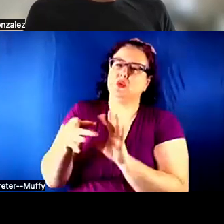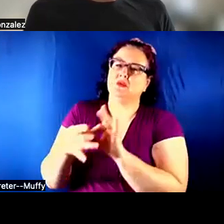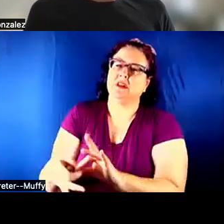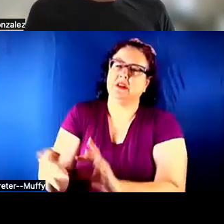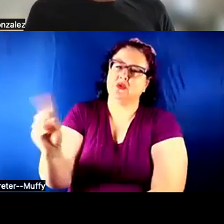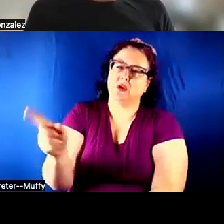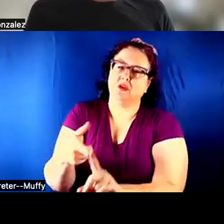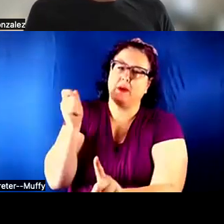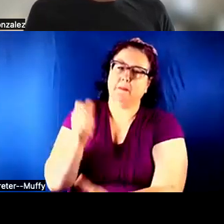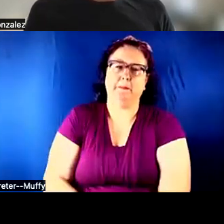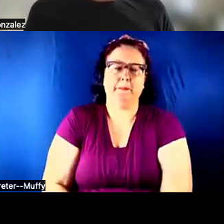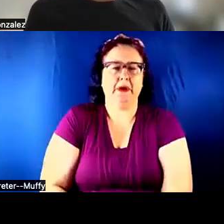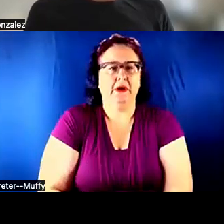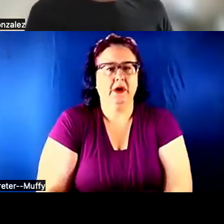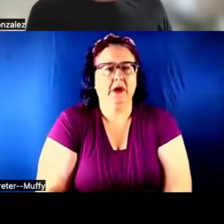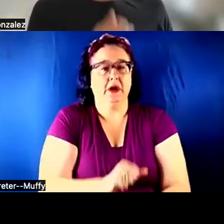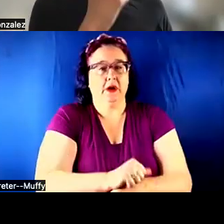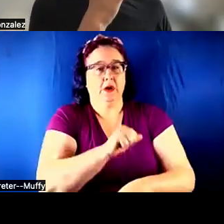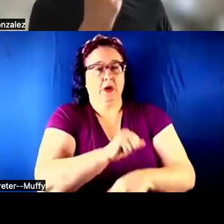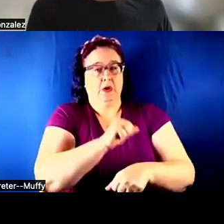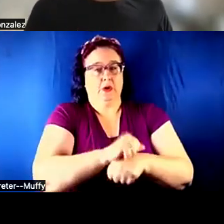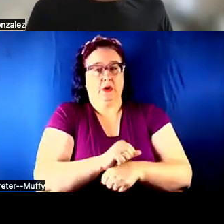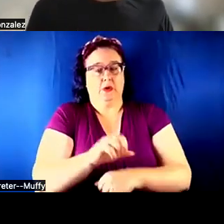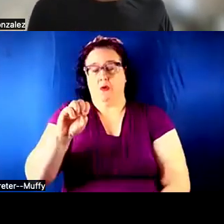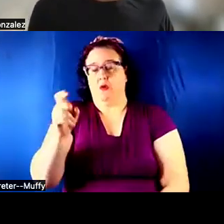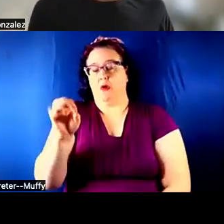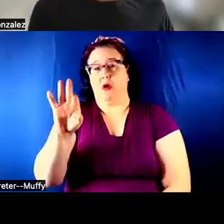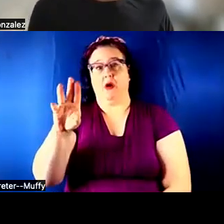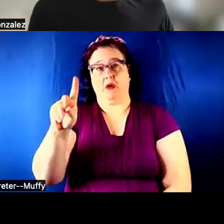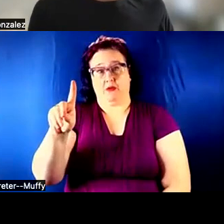I'M WORKING FOR OXFORD MEDICAL SIMULATIONS FOR MEDICAL TRAINING AND VR. SO,